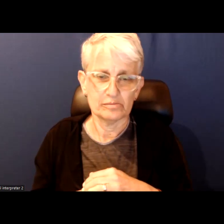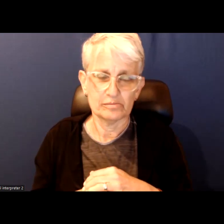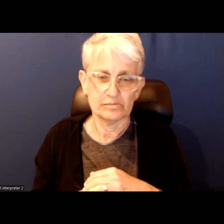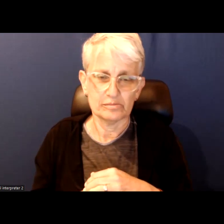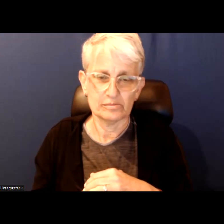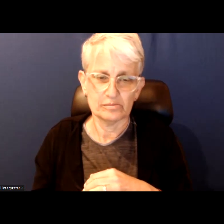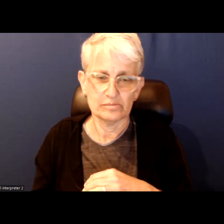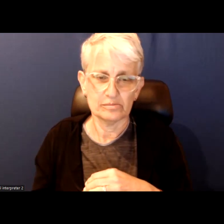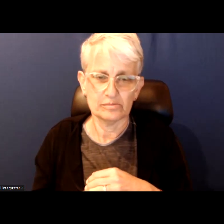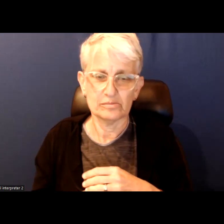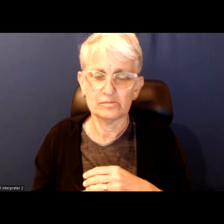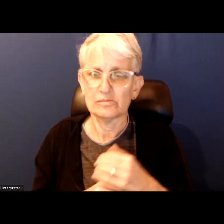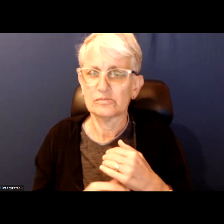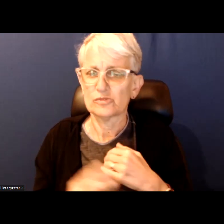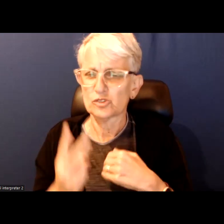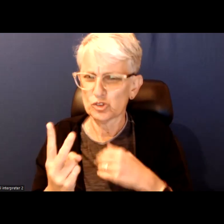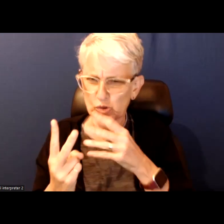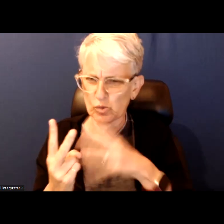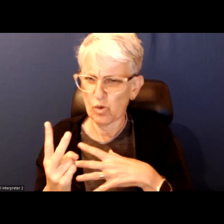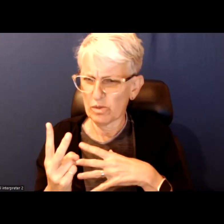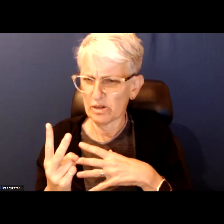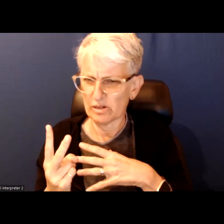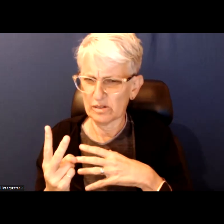We have only had two women out of Toronto's 65 mayors.